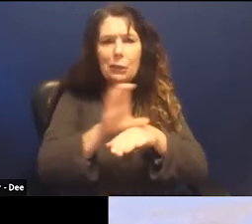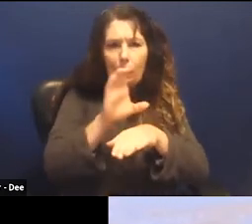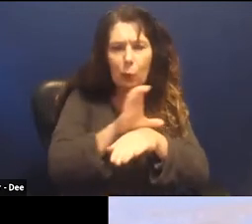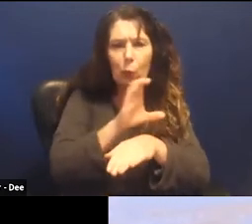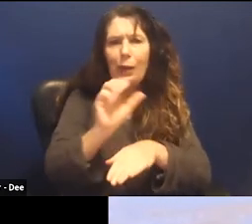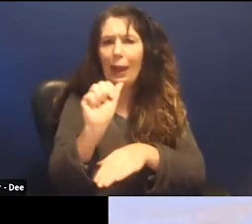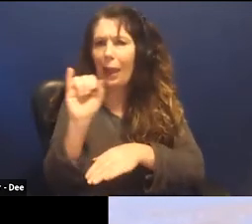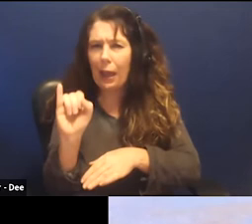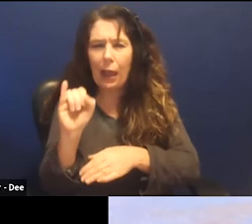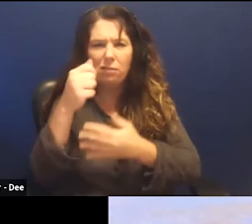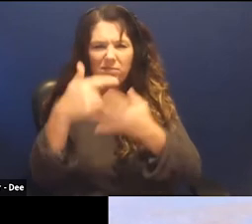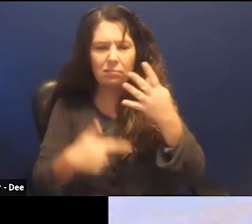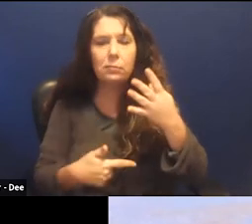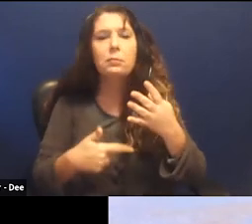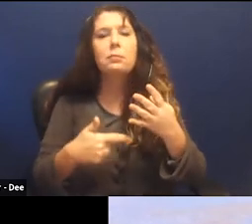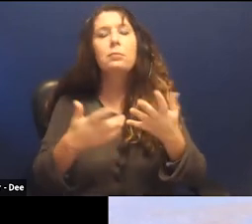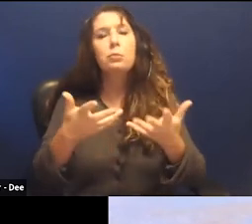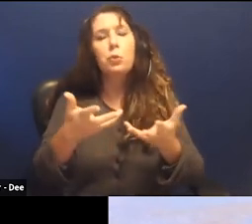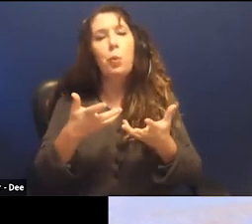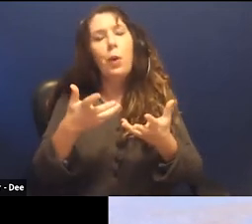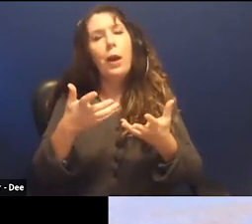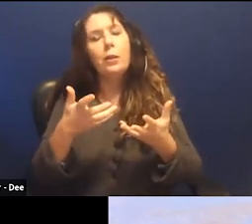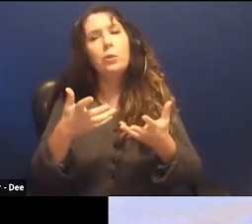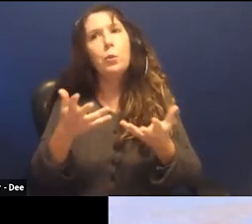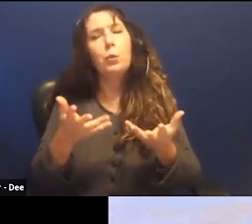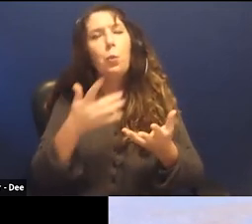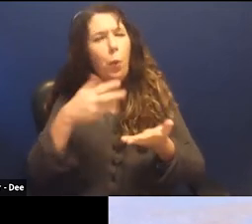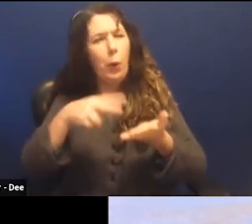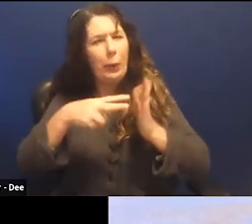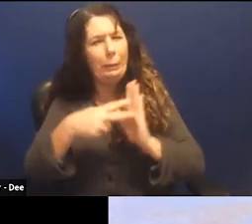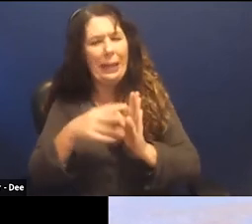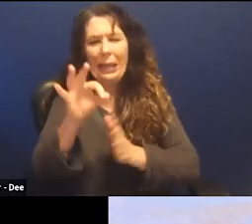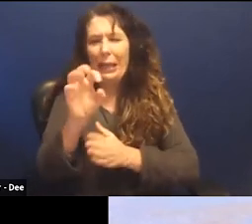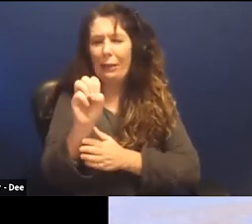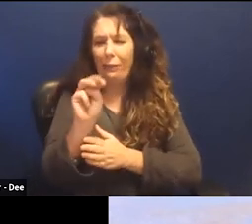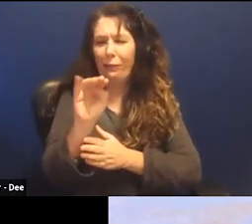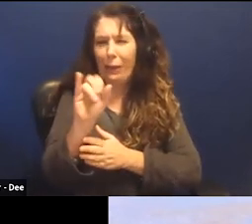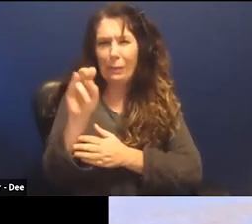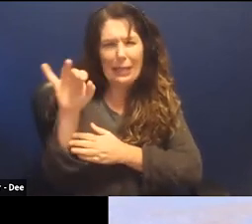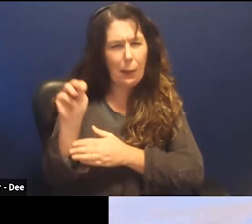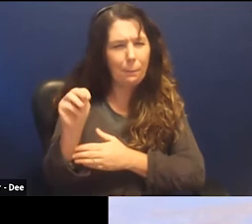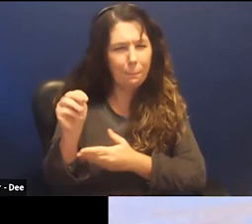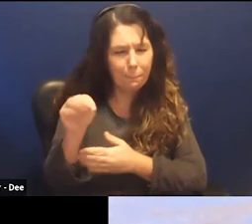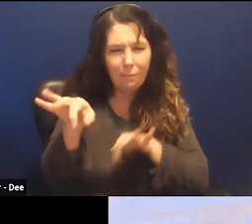We want to ground you a little bit with what we mean by the feminism, of the data of feminism.